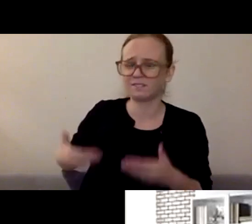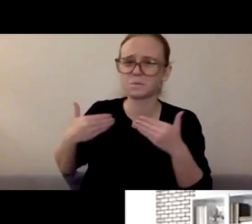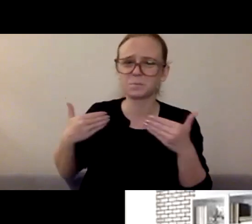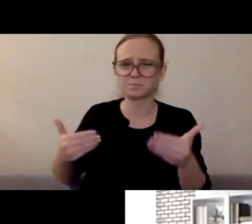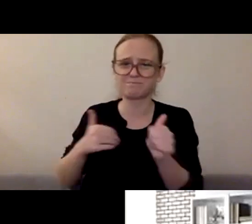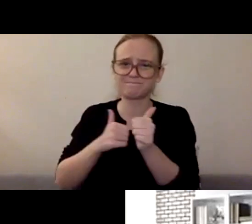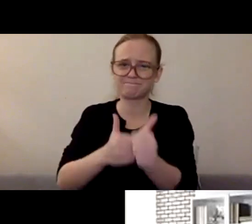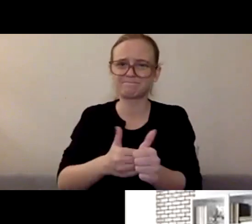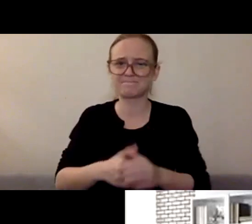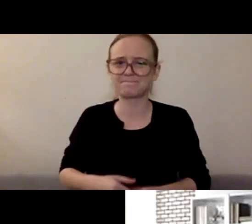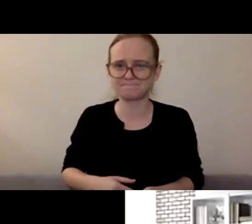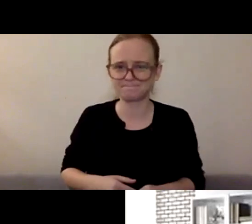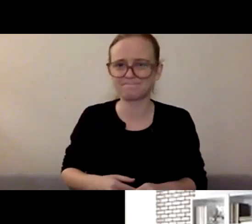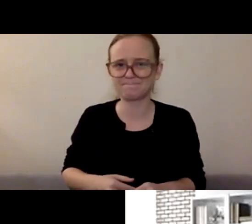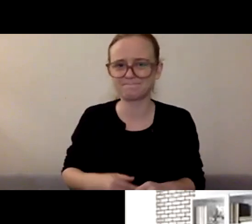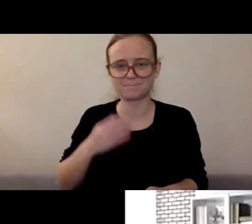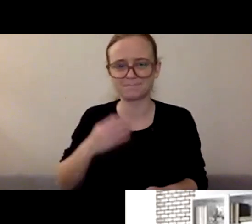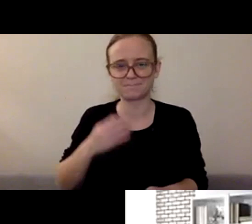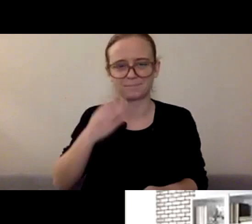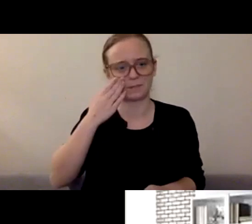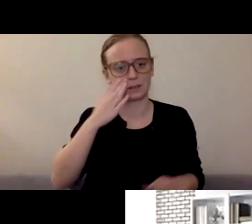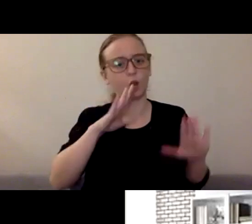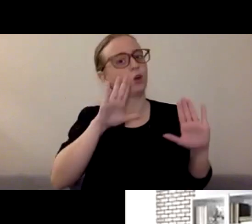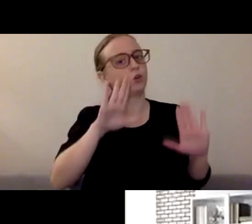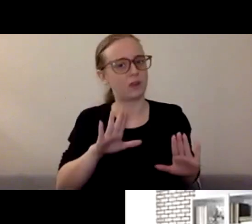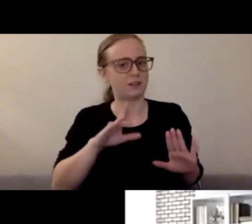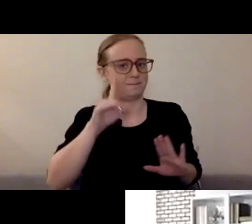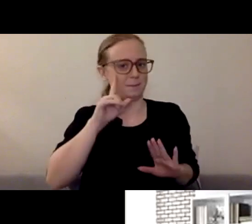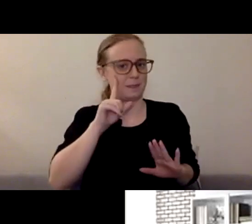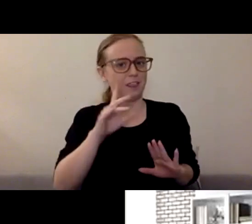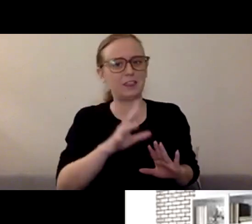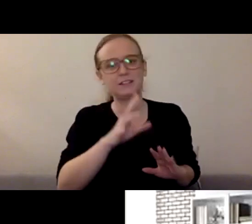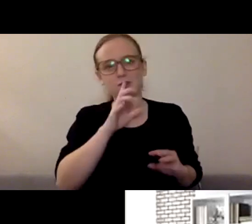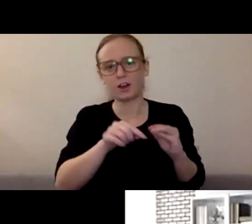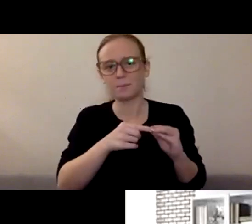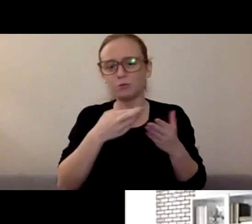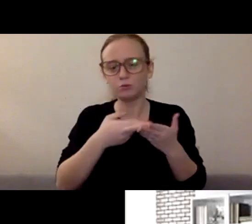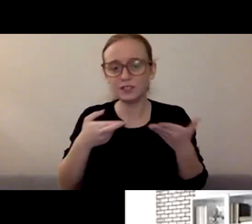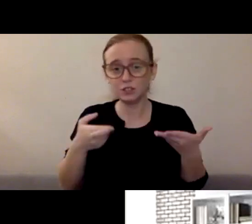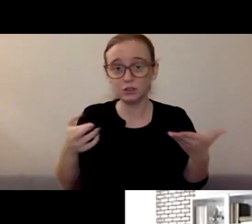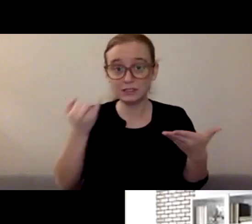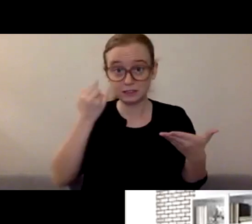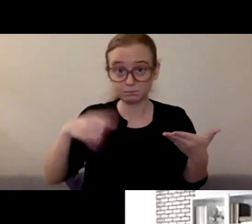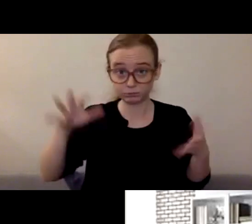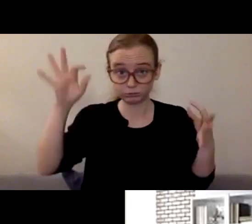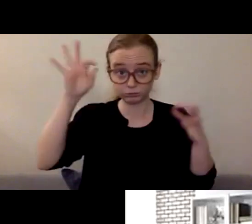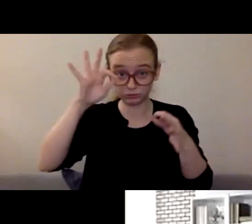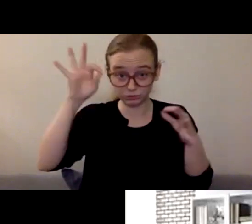Great, I think speaking of resources, in case folks aren't aware, there are quite a few resources showing up in the chat.